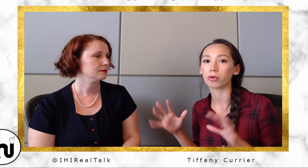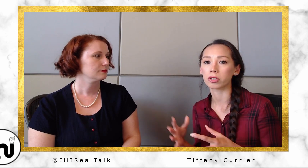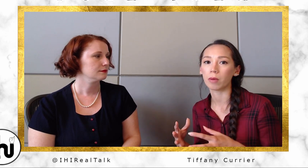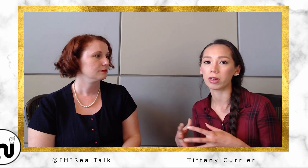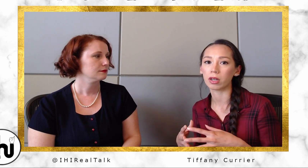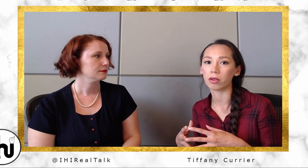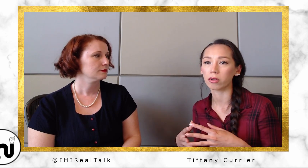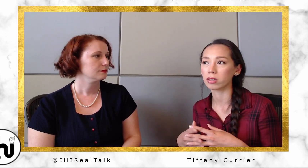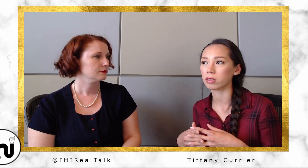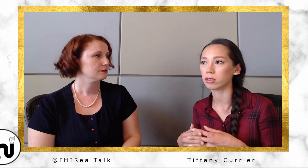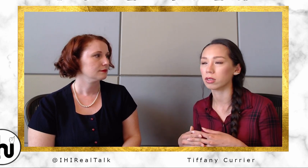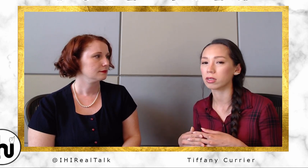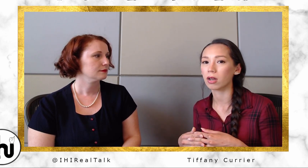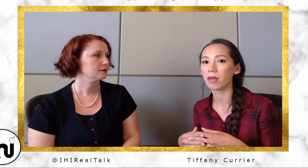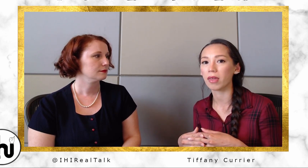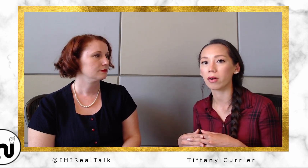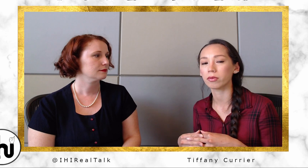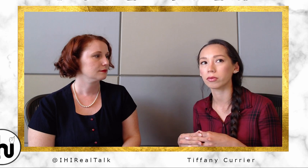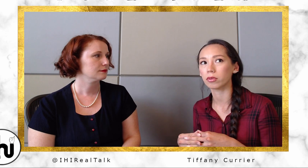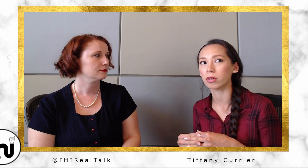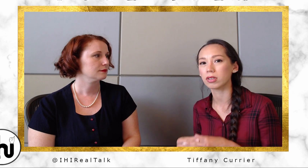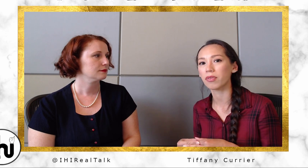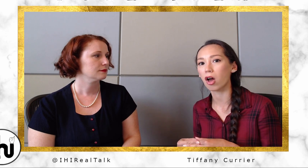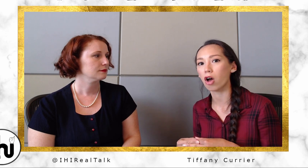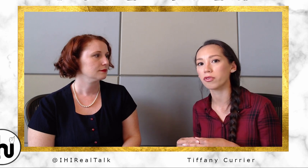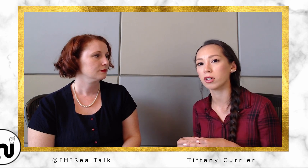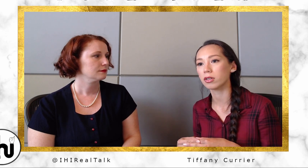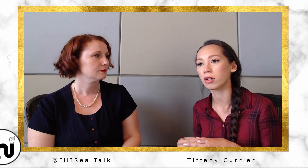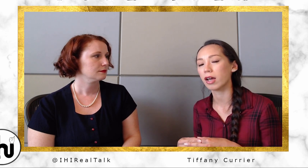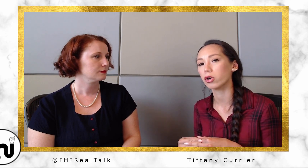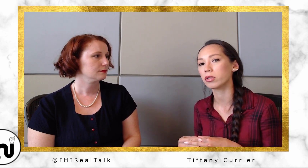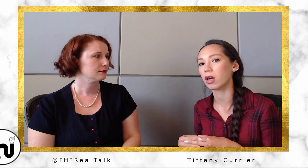coming together. That's, it's not that, it's not that often, I know. It's kind of